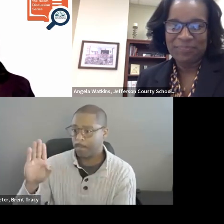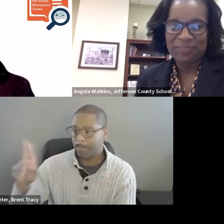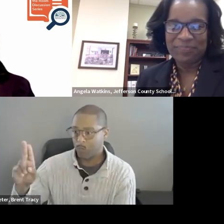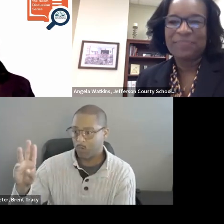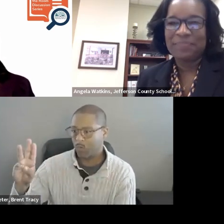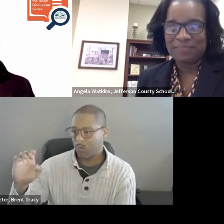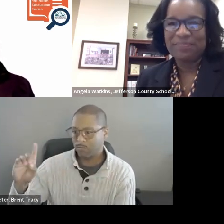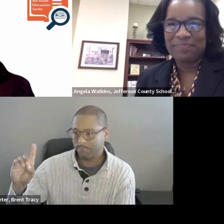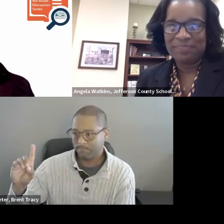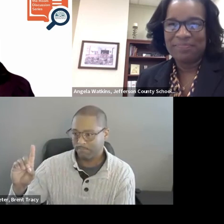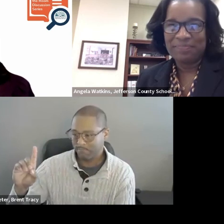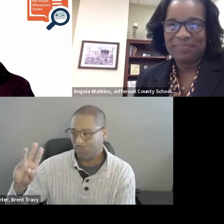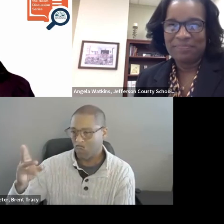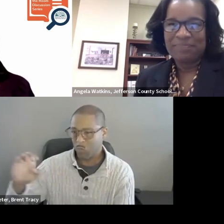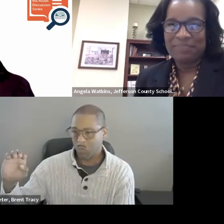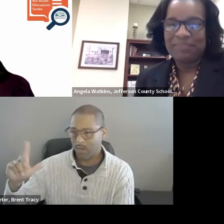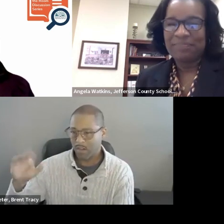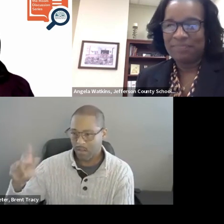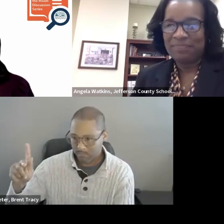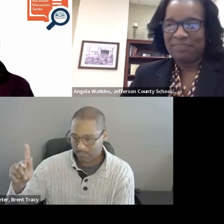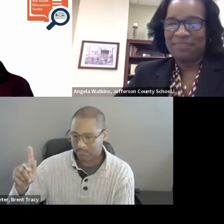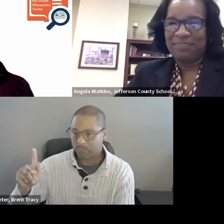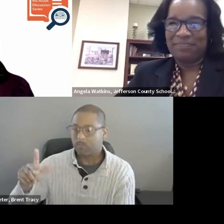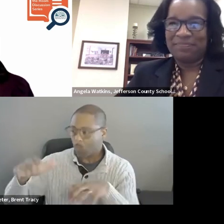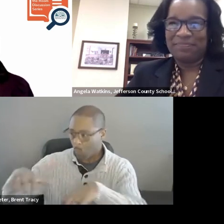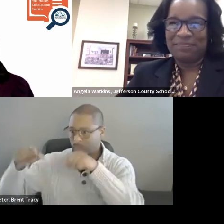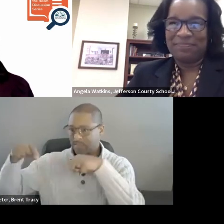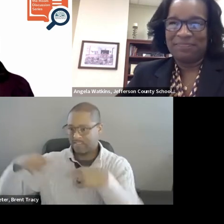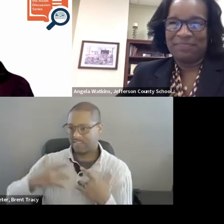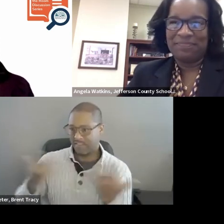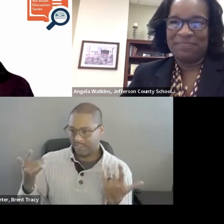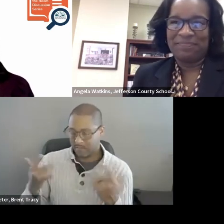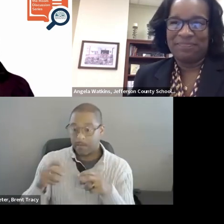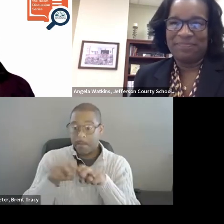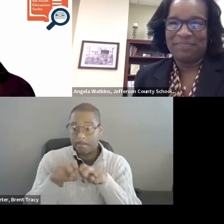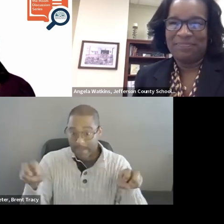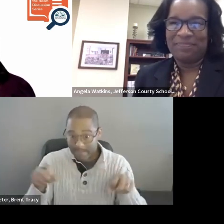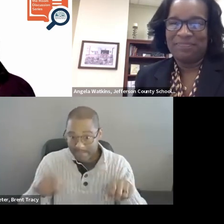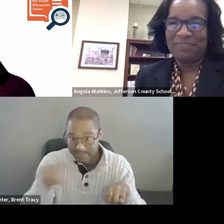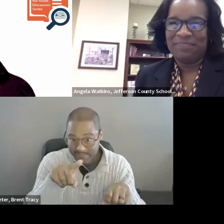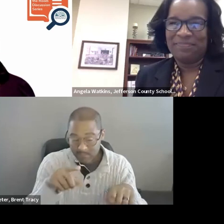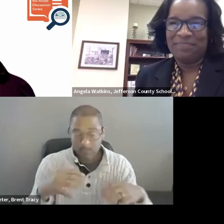this event, our panelists for sharing their perspectives and experience, and to our attendees for participating today.